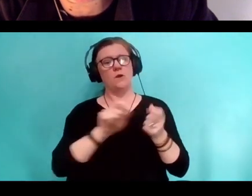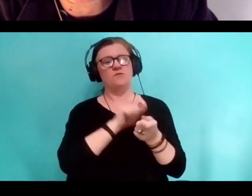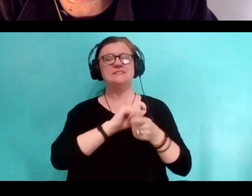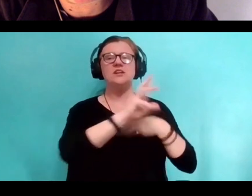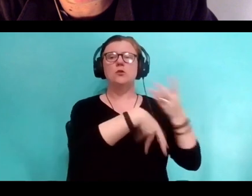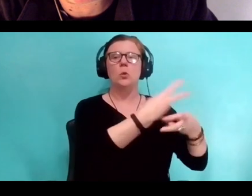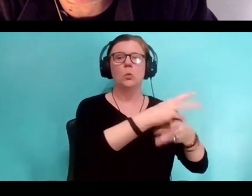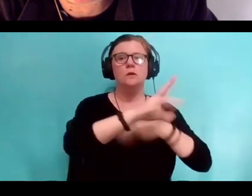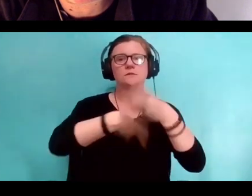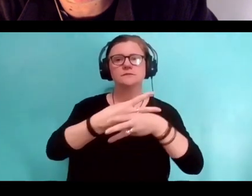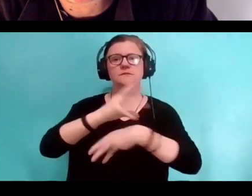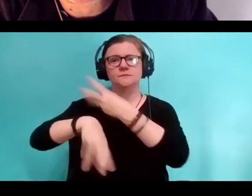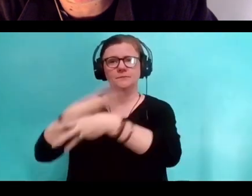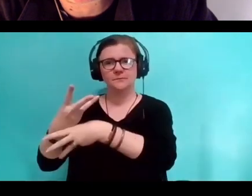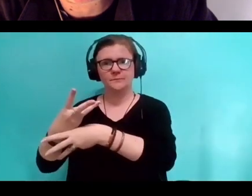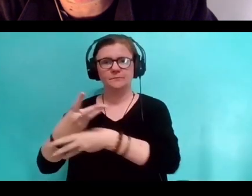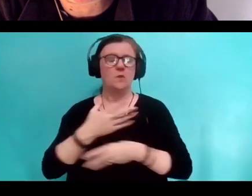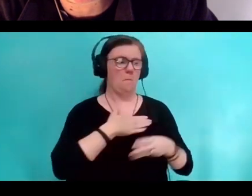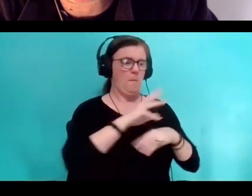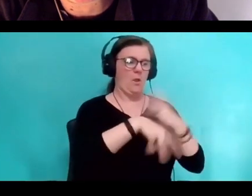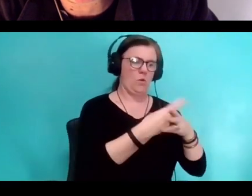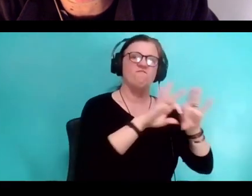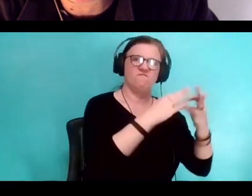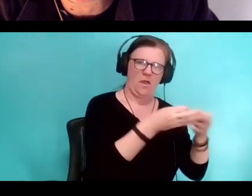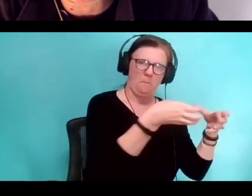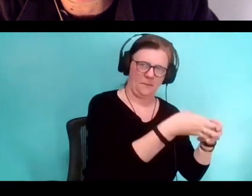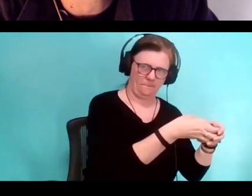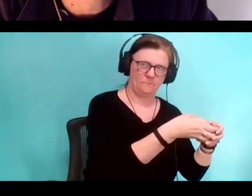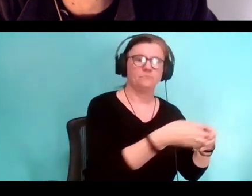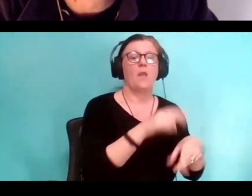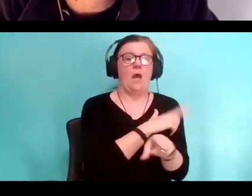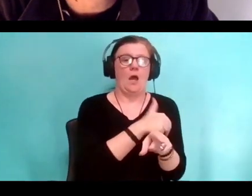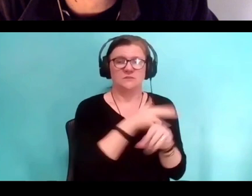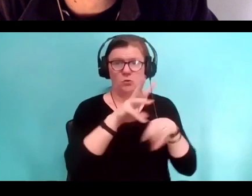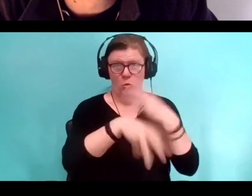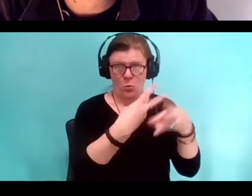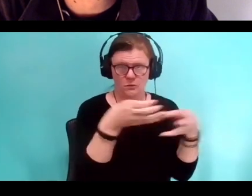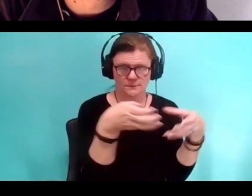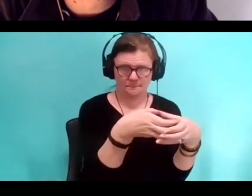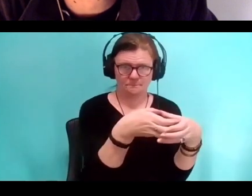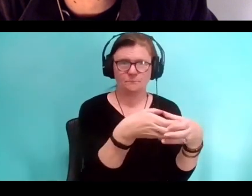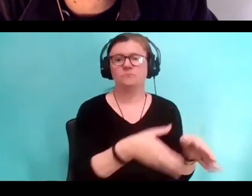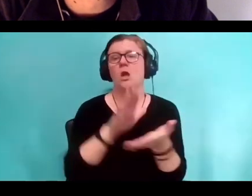And so there was this world of my family, and there was the world of my hospital, and then there was the world of my school,